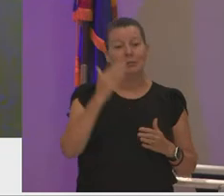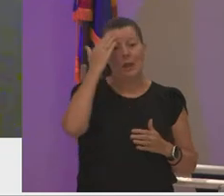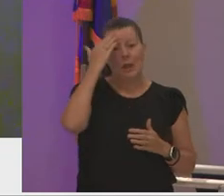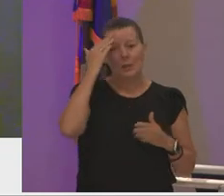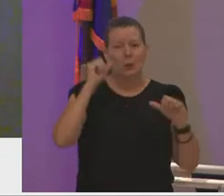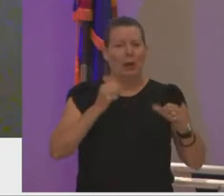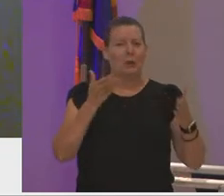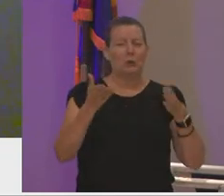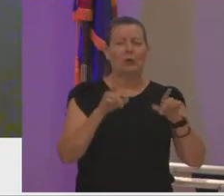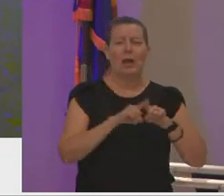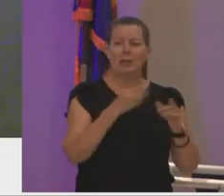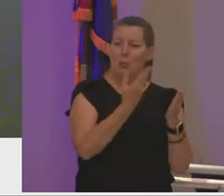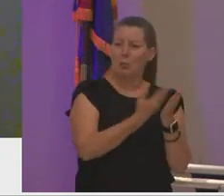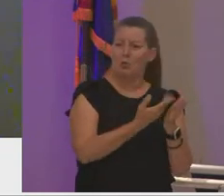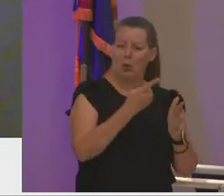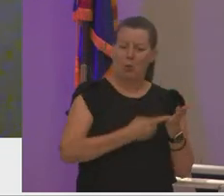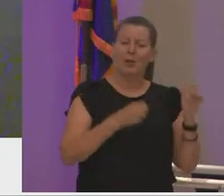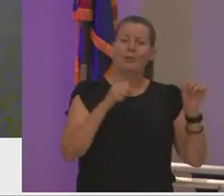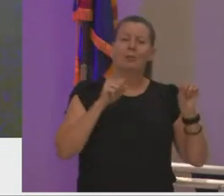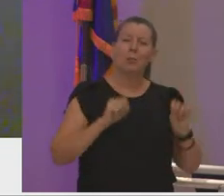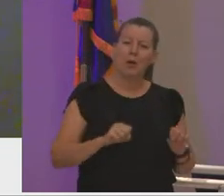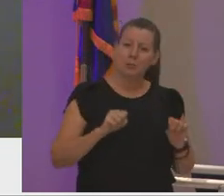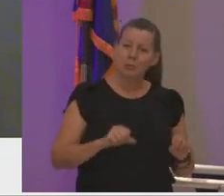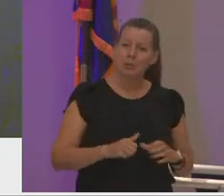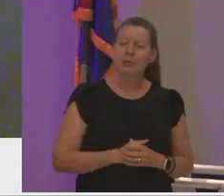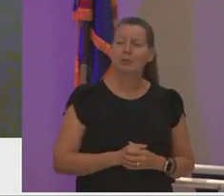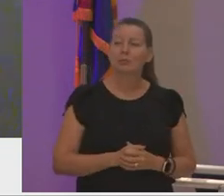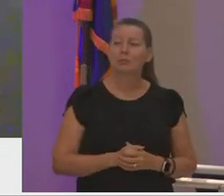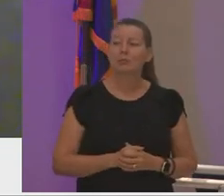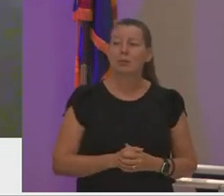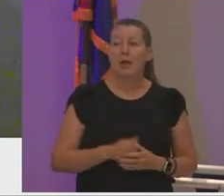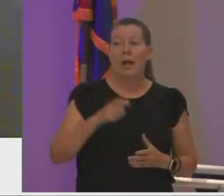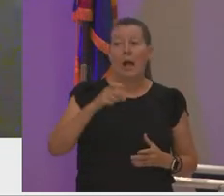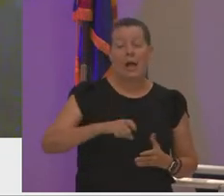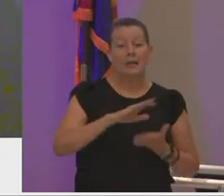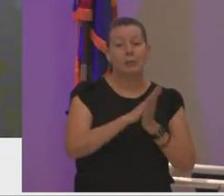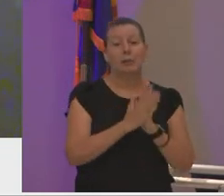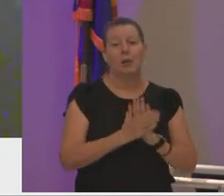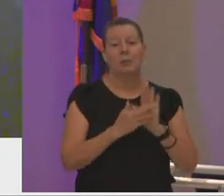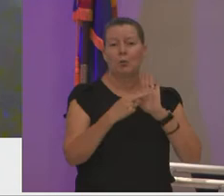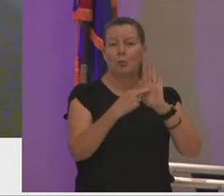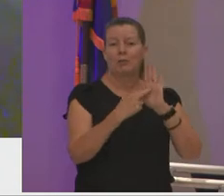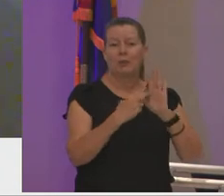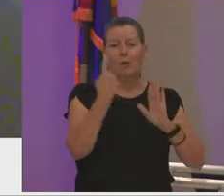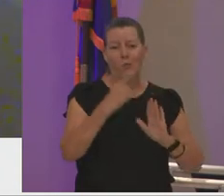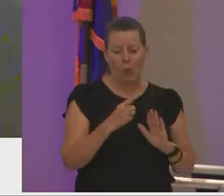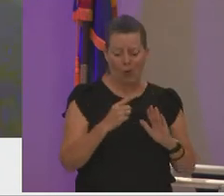as proof of what is possible i needed to be the representation for little black girls like me